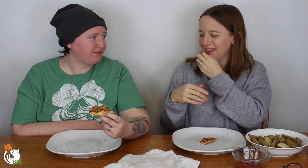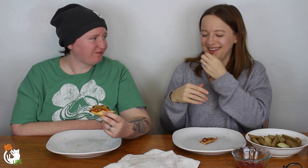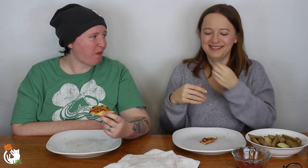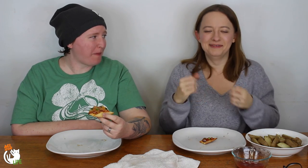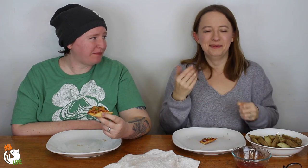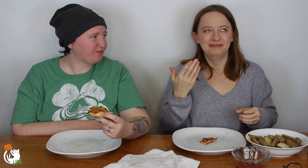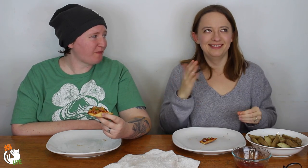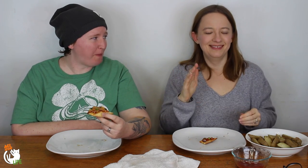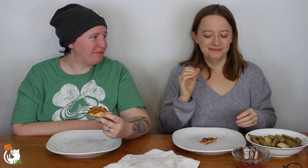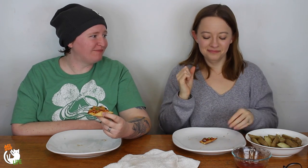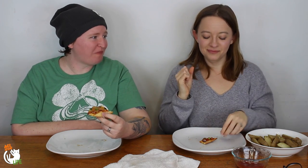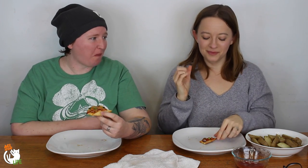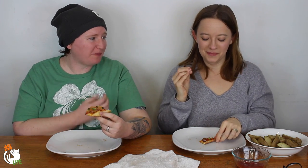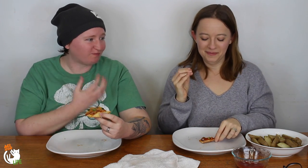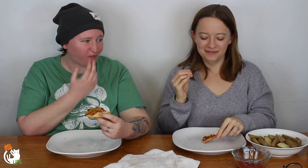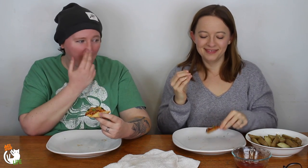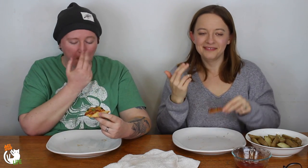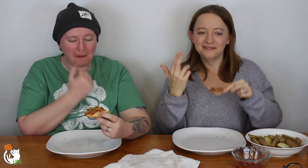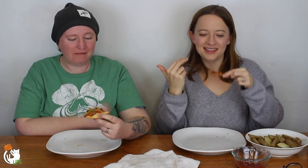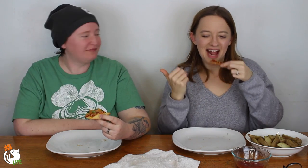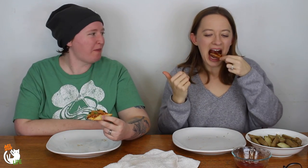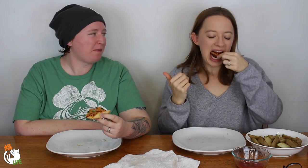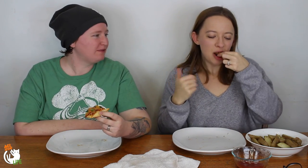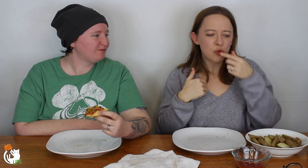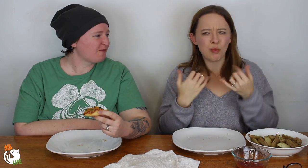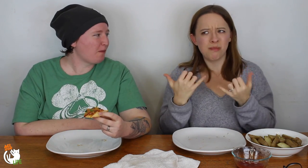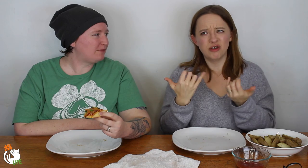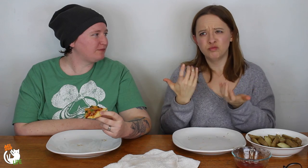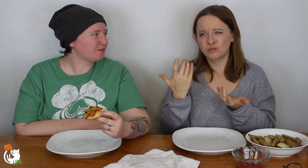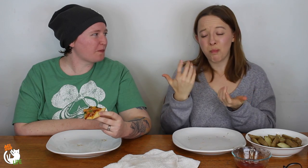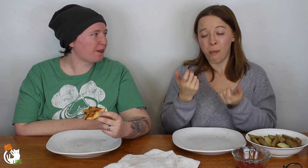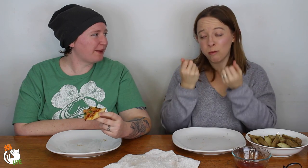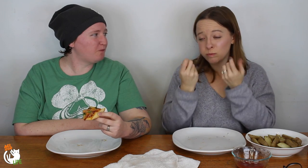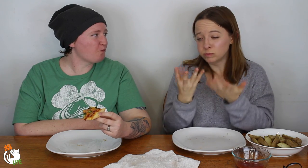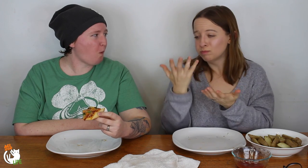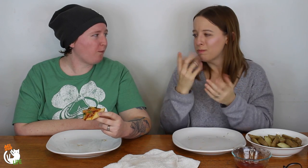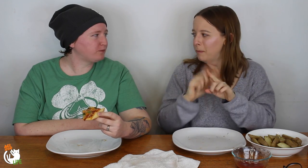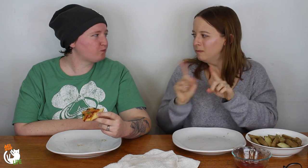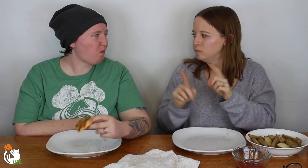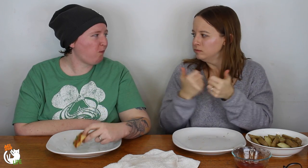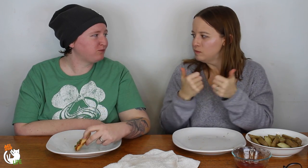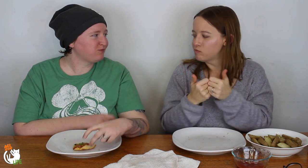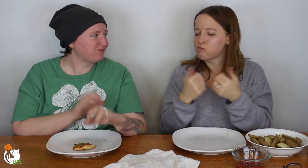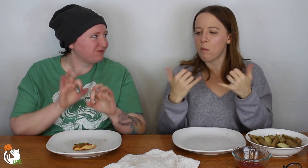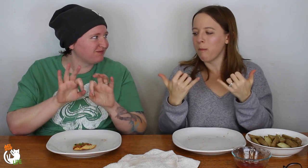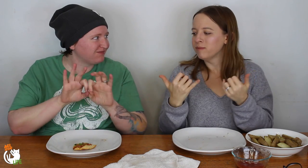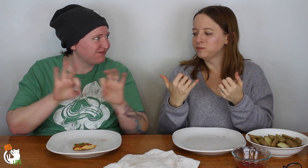Which... oh my gosh! It was so funny. I think we played -- I don't know, we played a lot of different games.